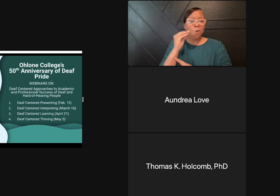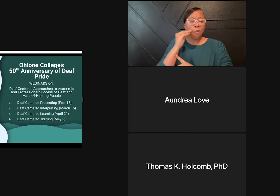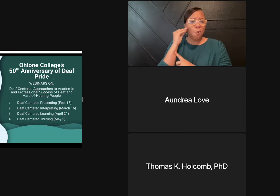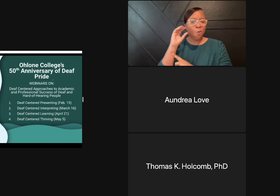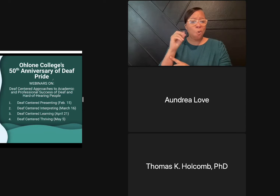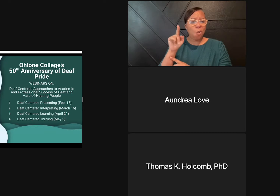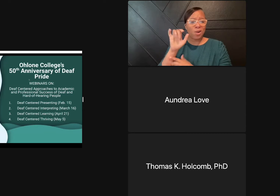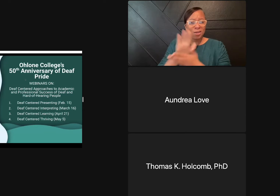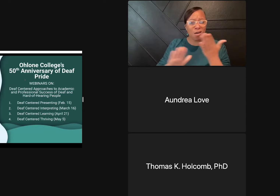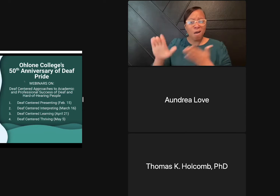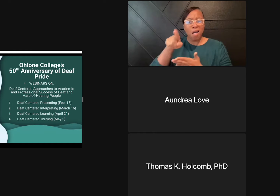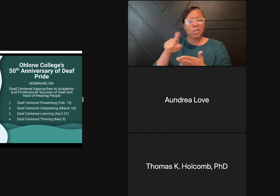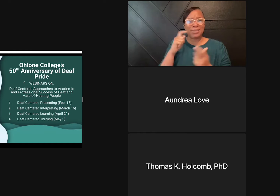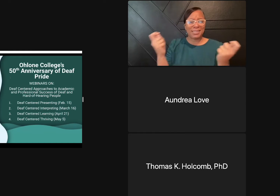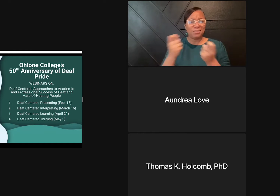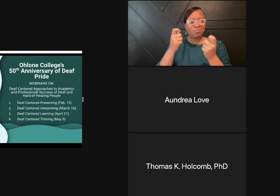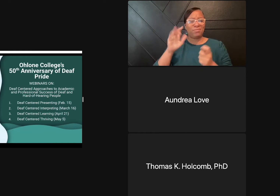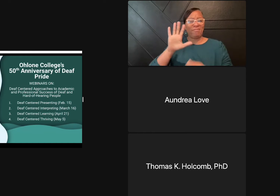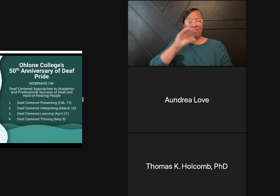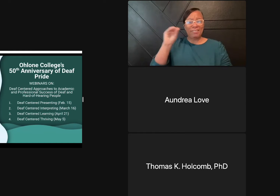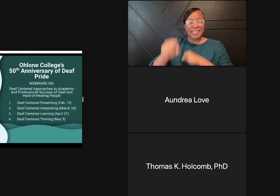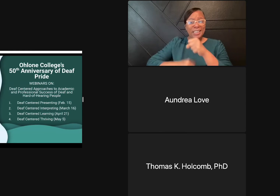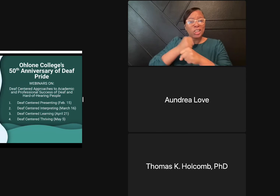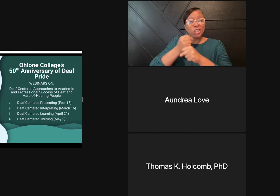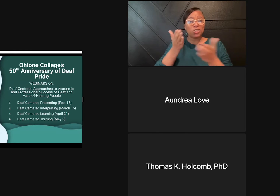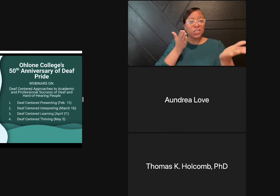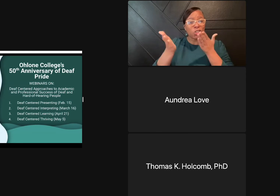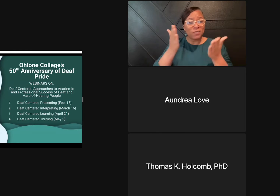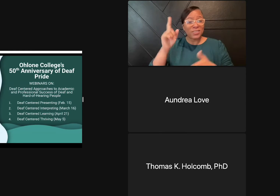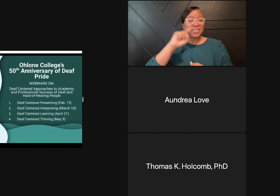So this is a wonderful opportunity for the college